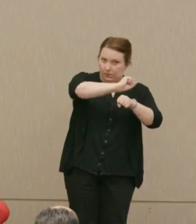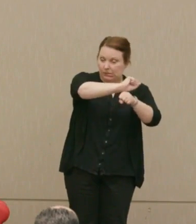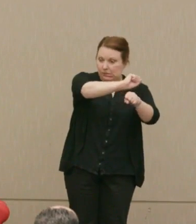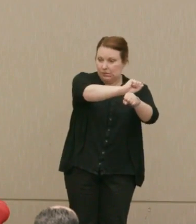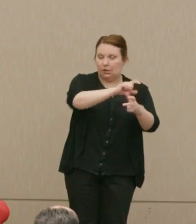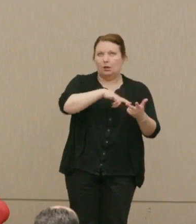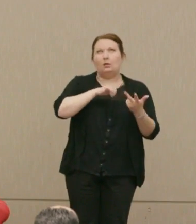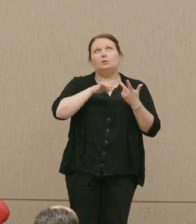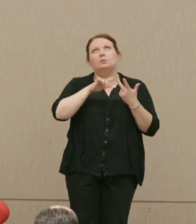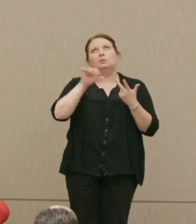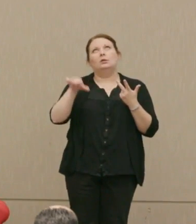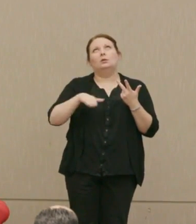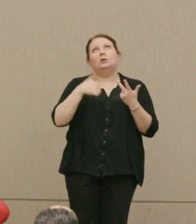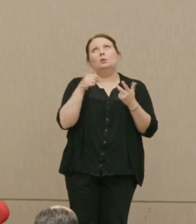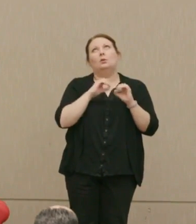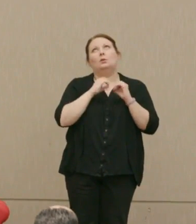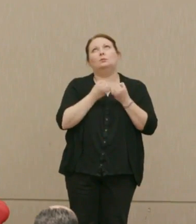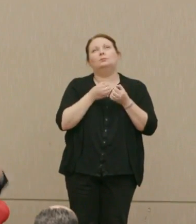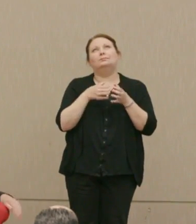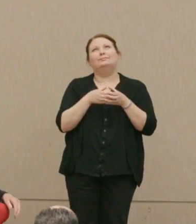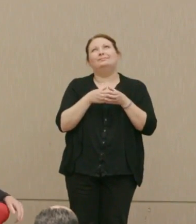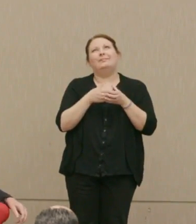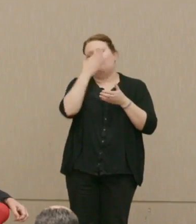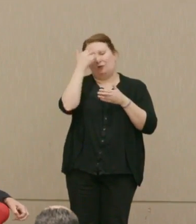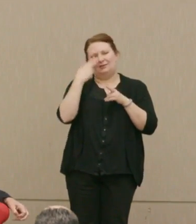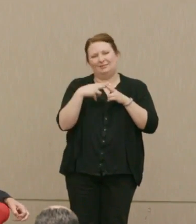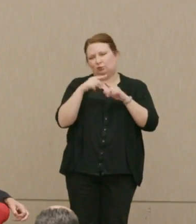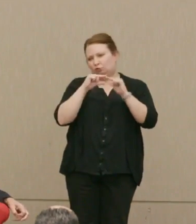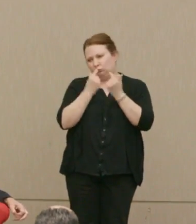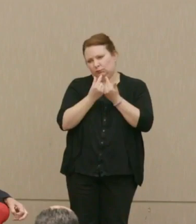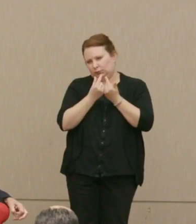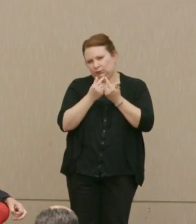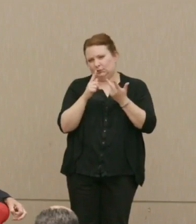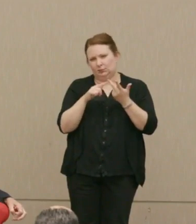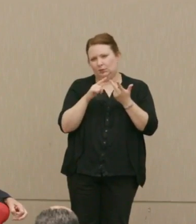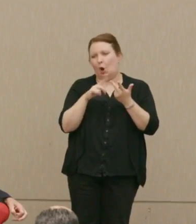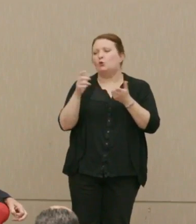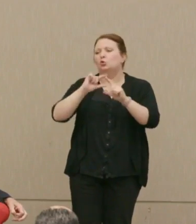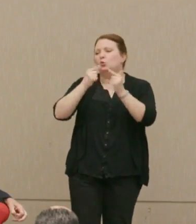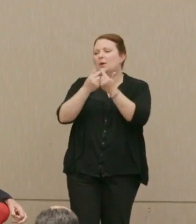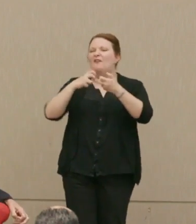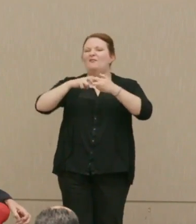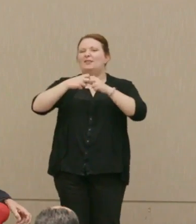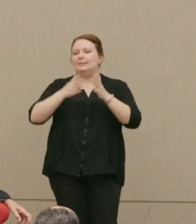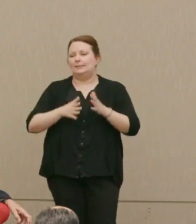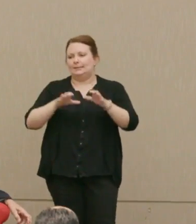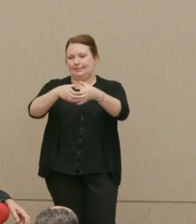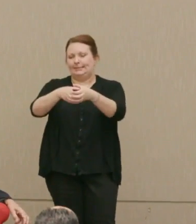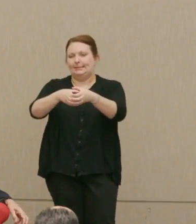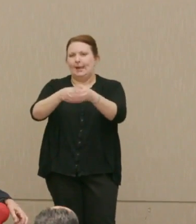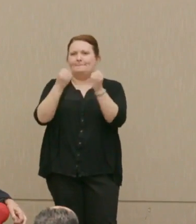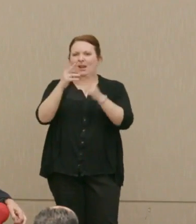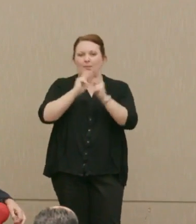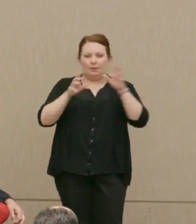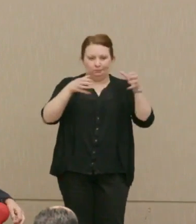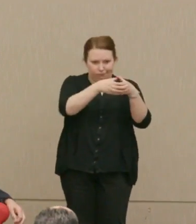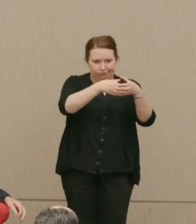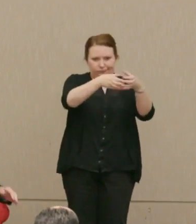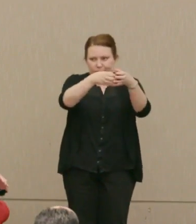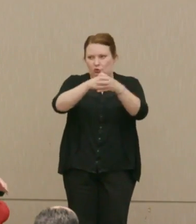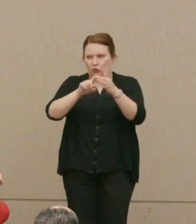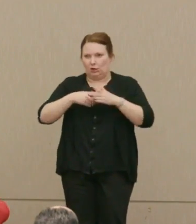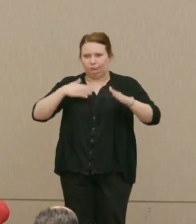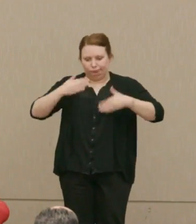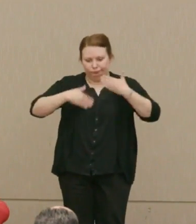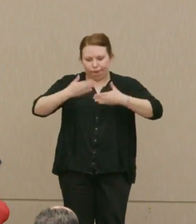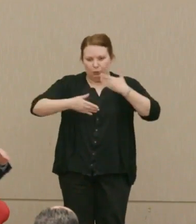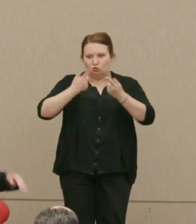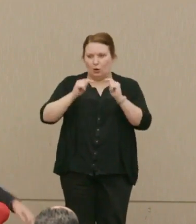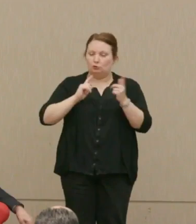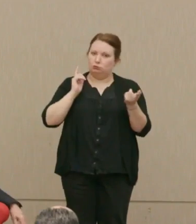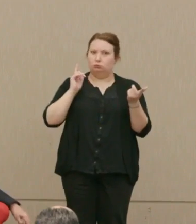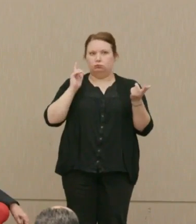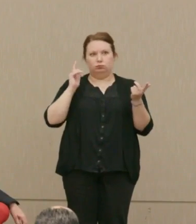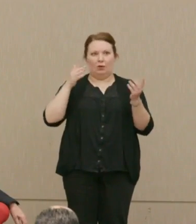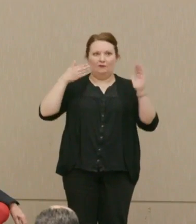Anyway, bunch of people getting together, start a movement for these various changes